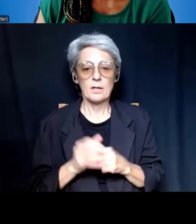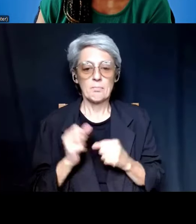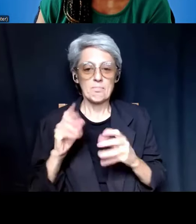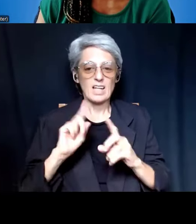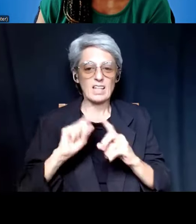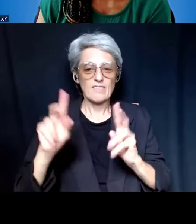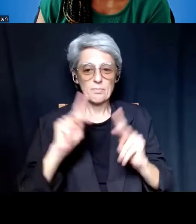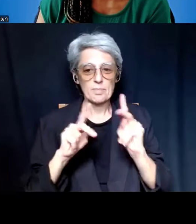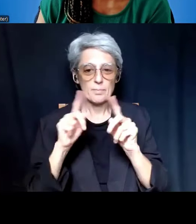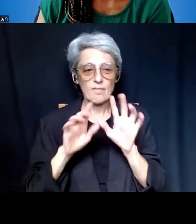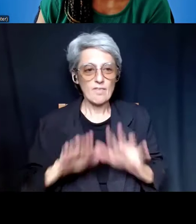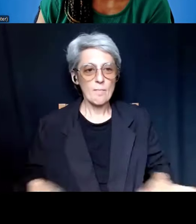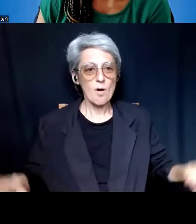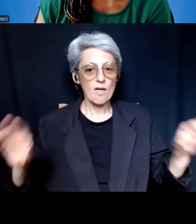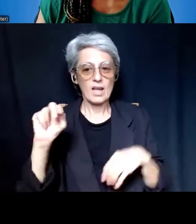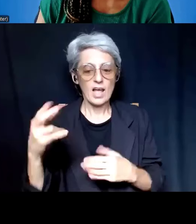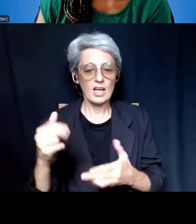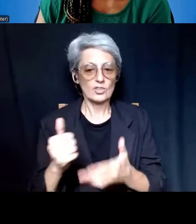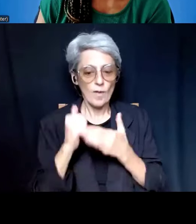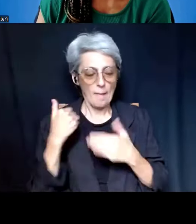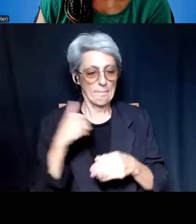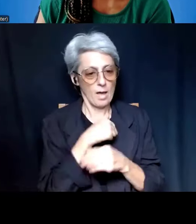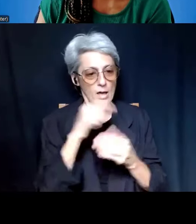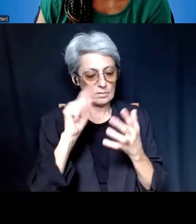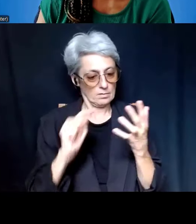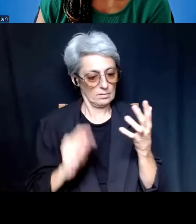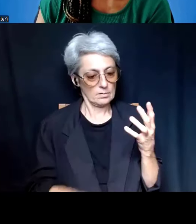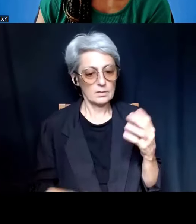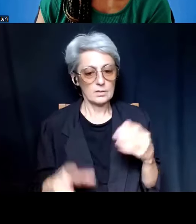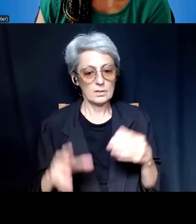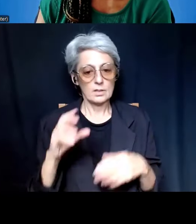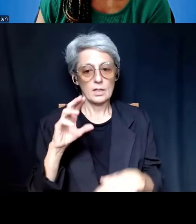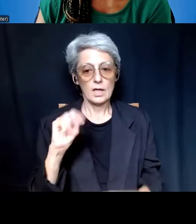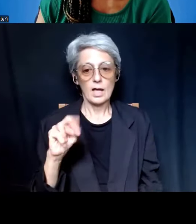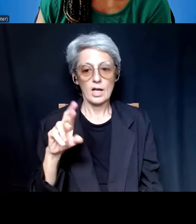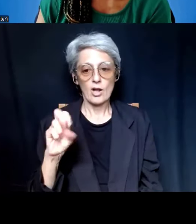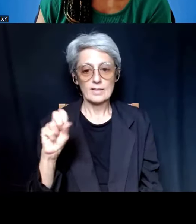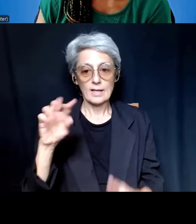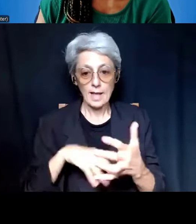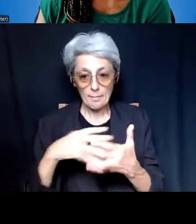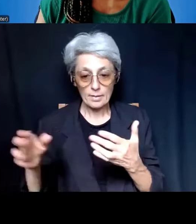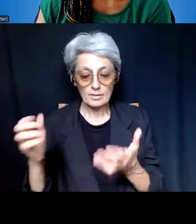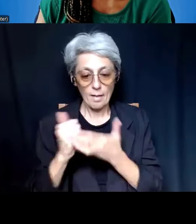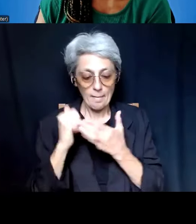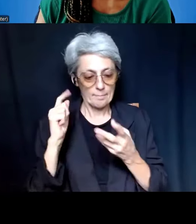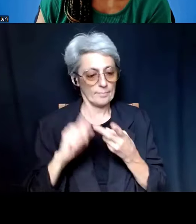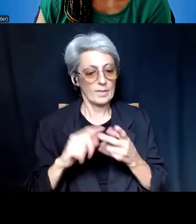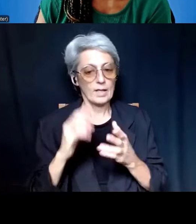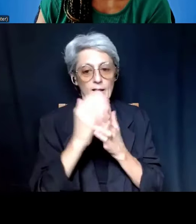to help us with this work, including on the NRSA tables, as well as the list and host of advisors